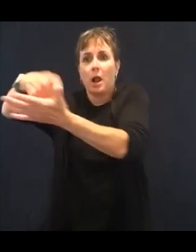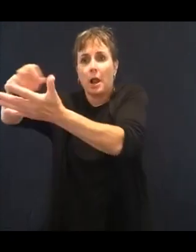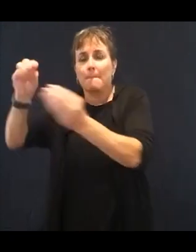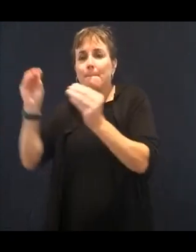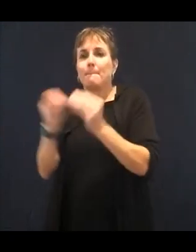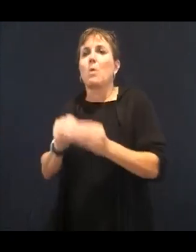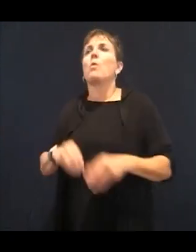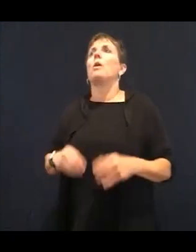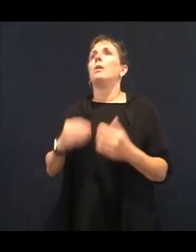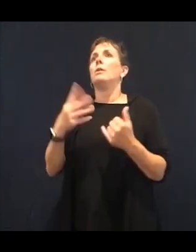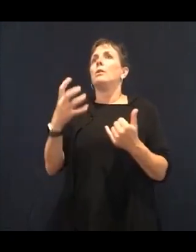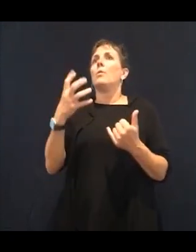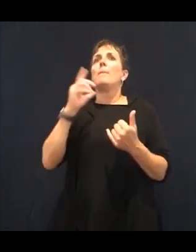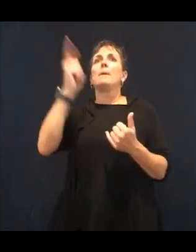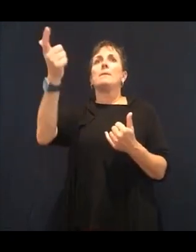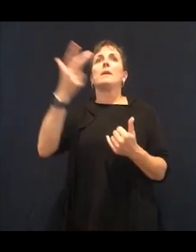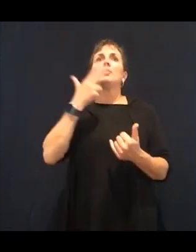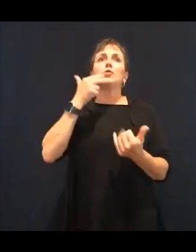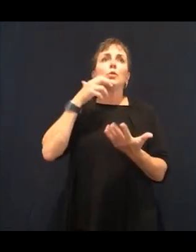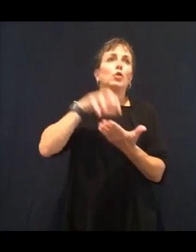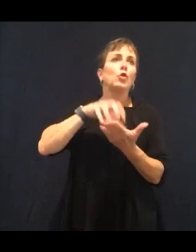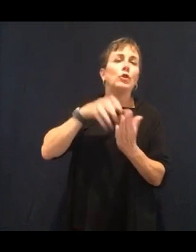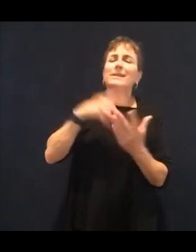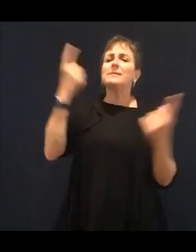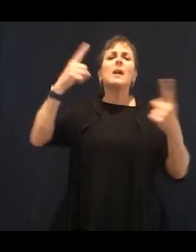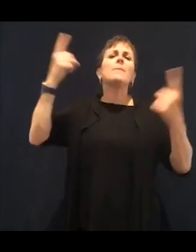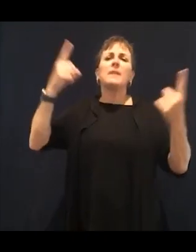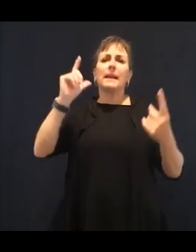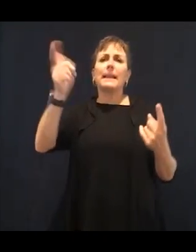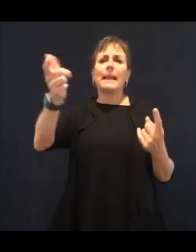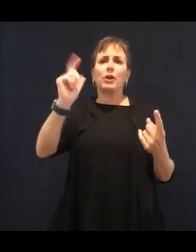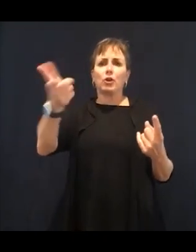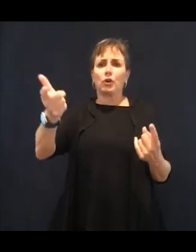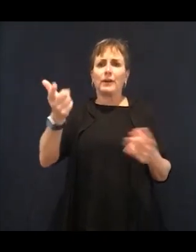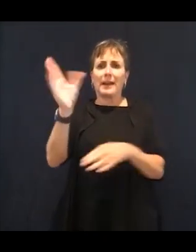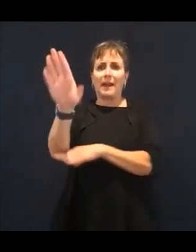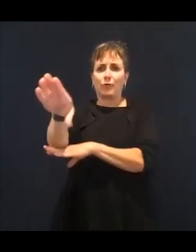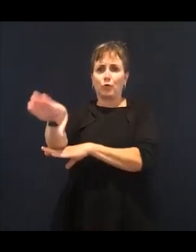And then we get this little voice in our head, that ghrelin little voice. The devil side.